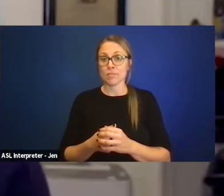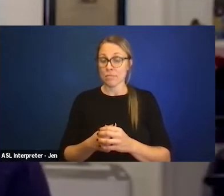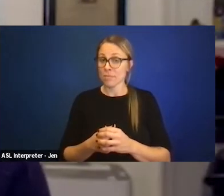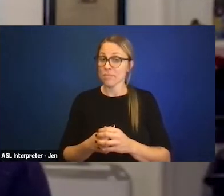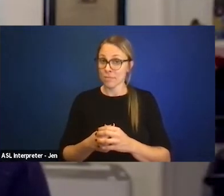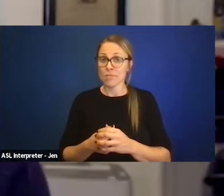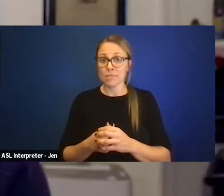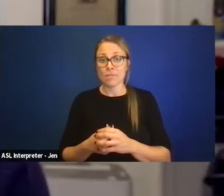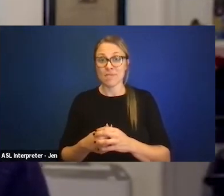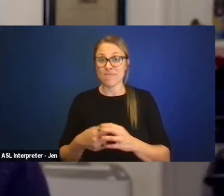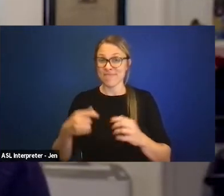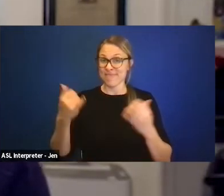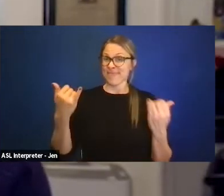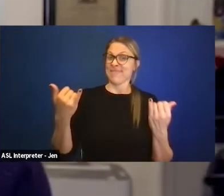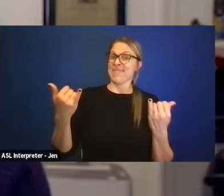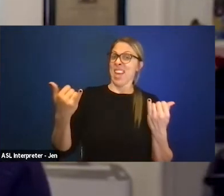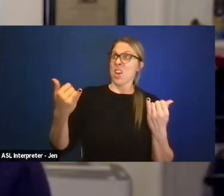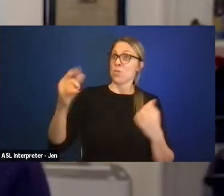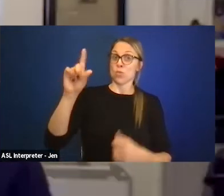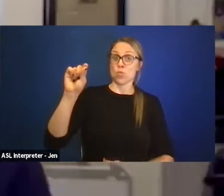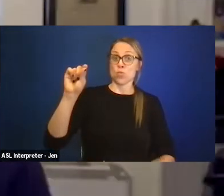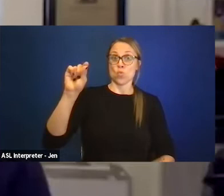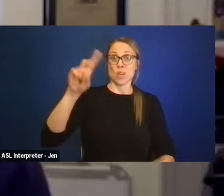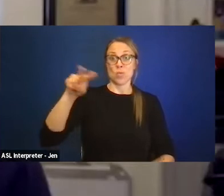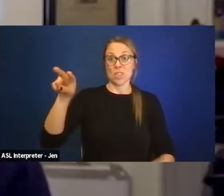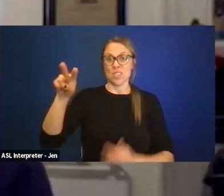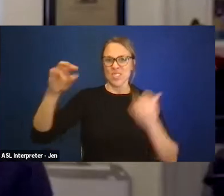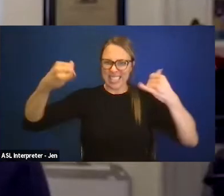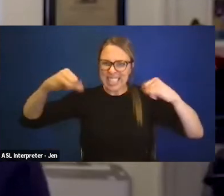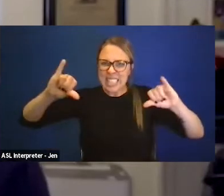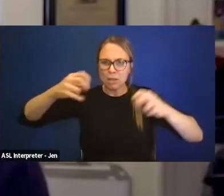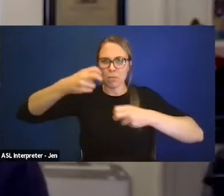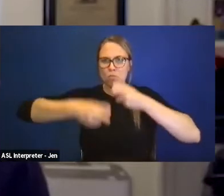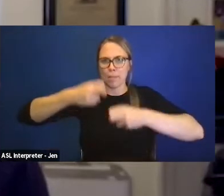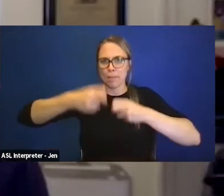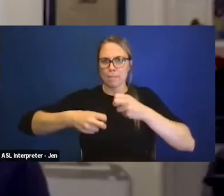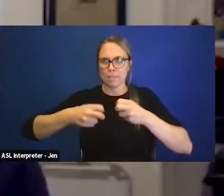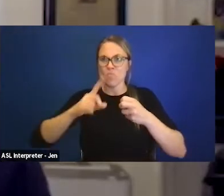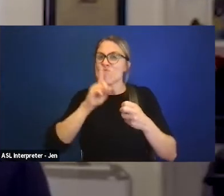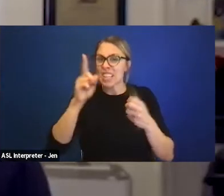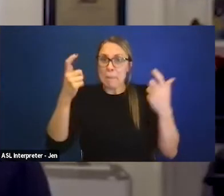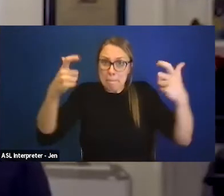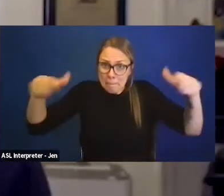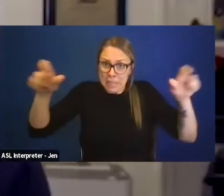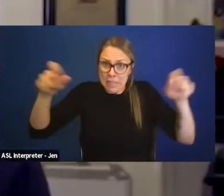that this is still a problem to the magnitude that it is. And how do we bring attention to this?